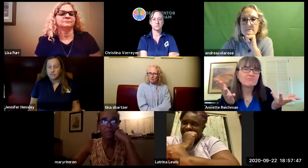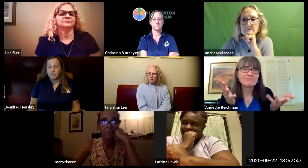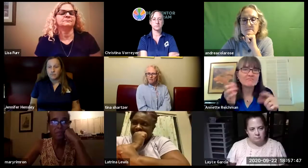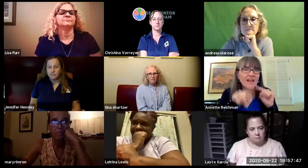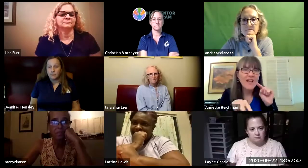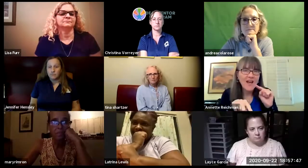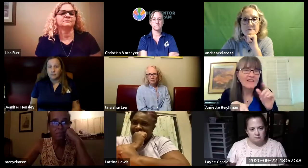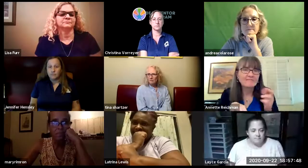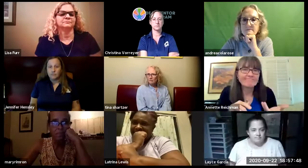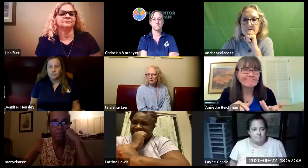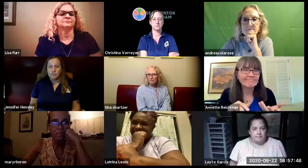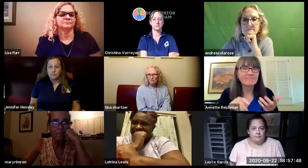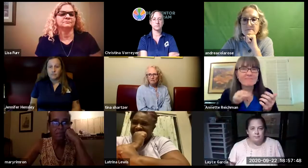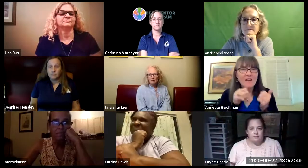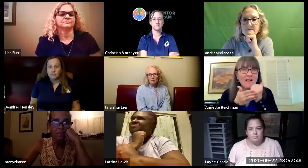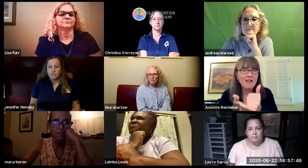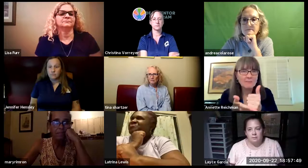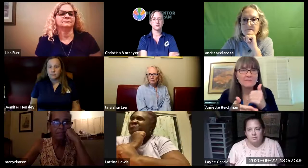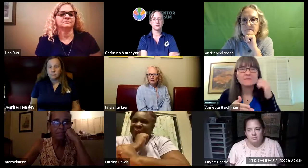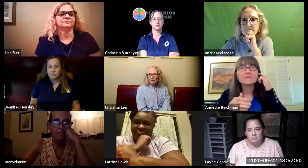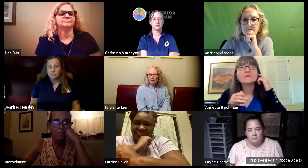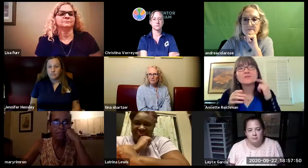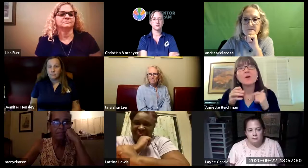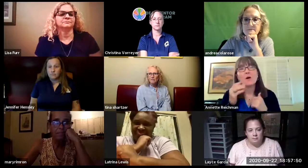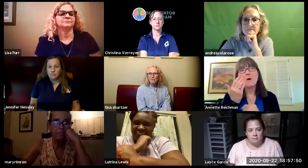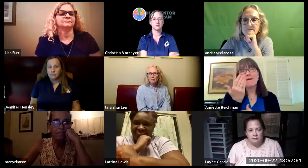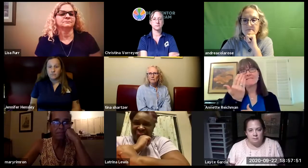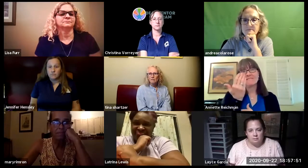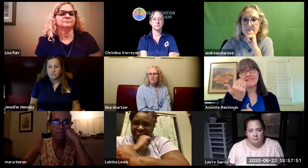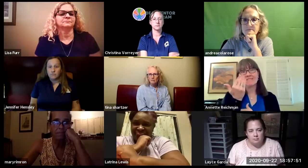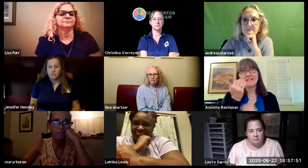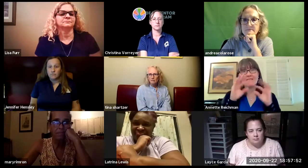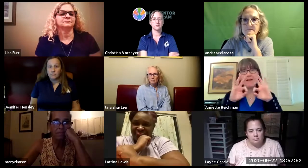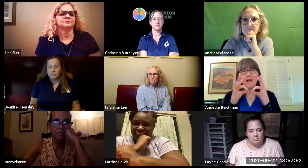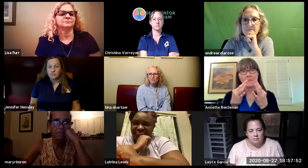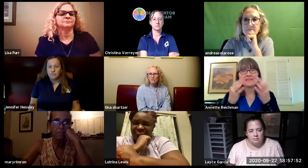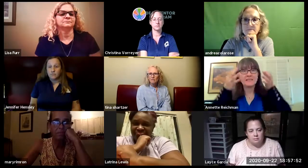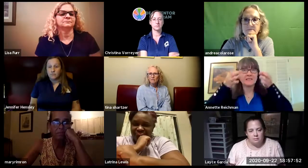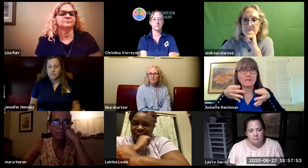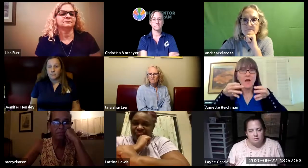and even providing hot spots are worthless to them it just did not help